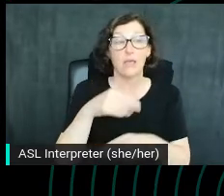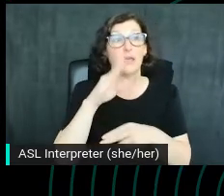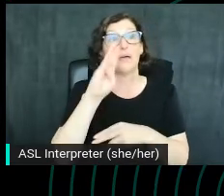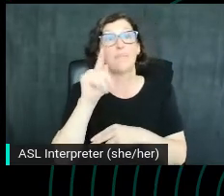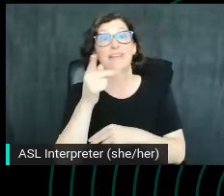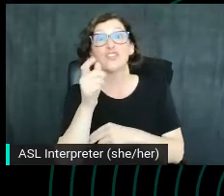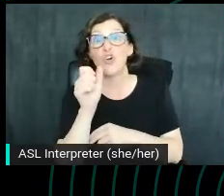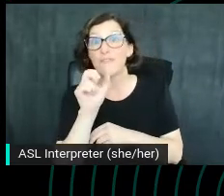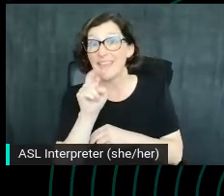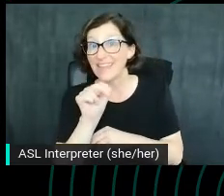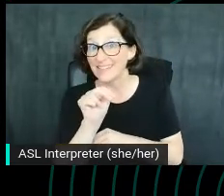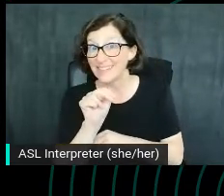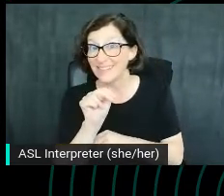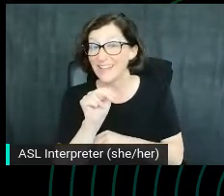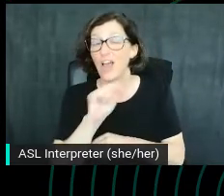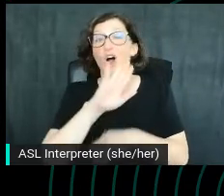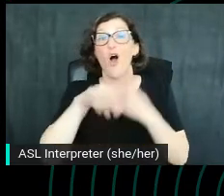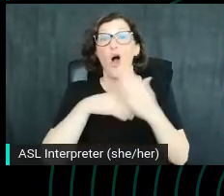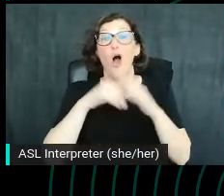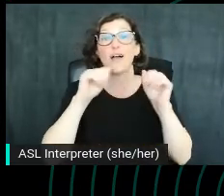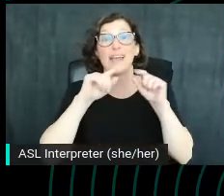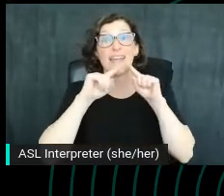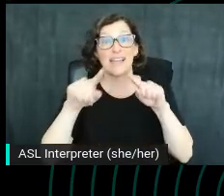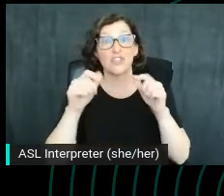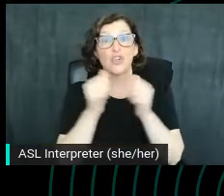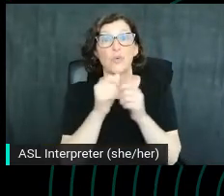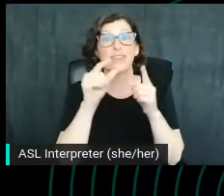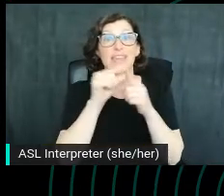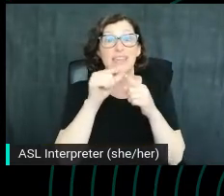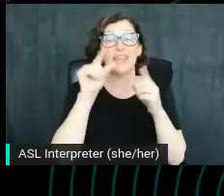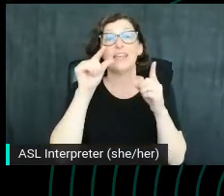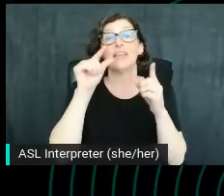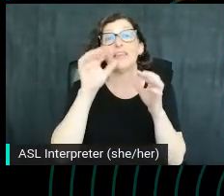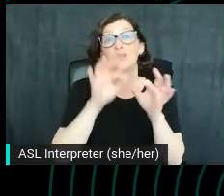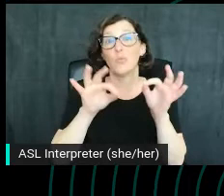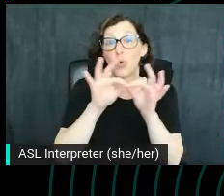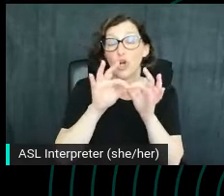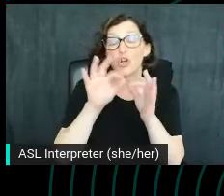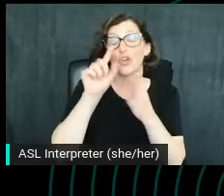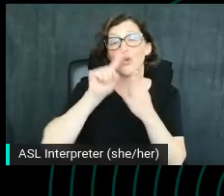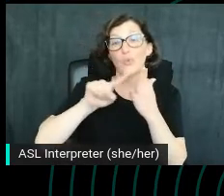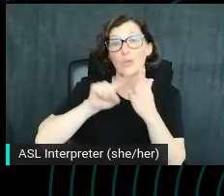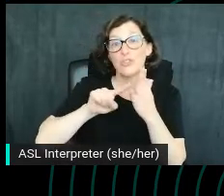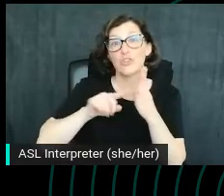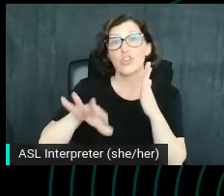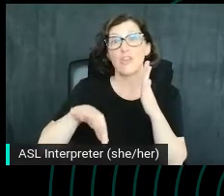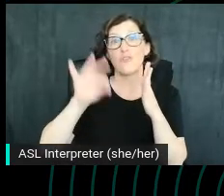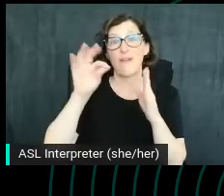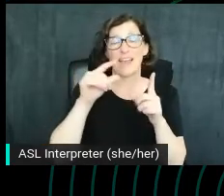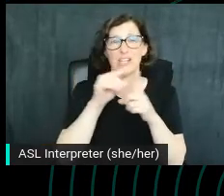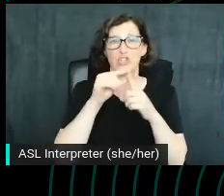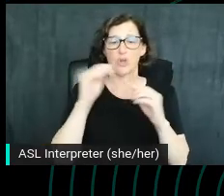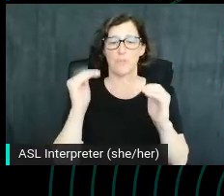All of this can be answered with keyword research where we can find a term that balances that sort of like the amount of volume